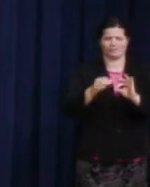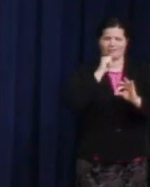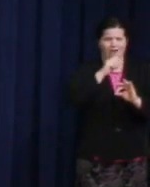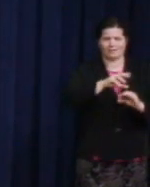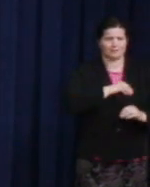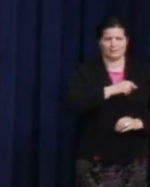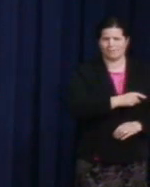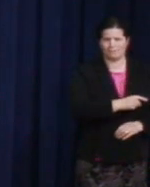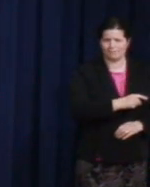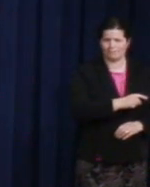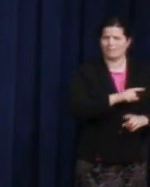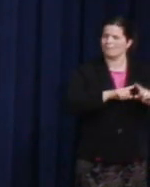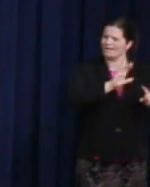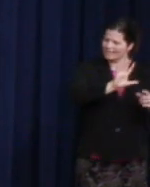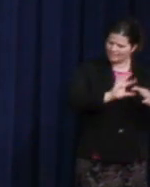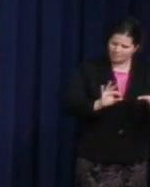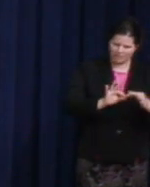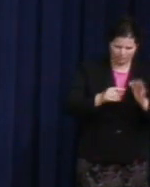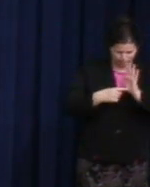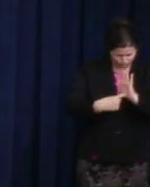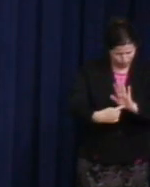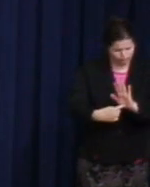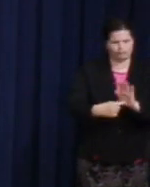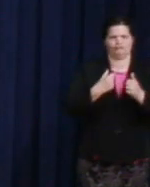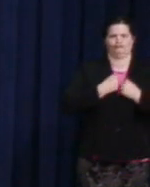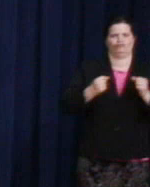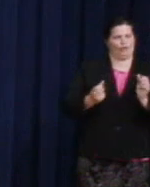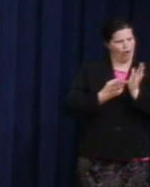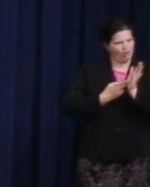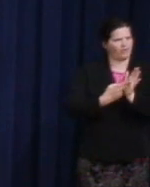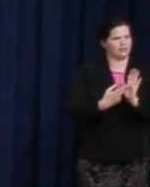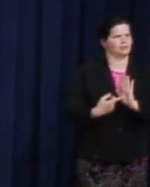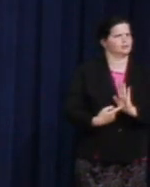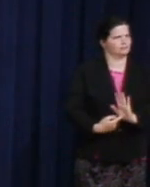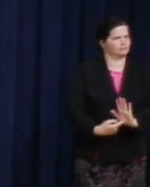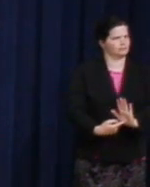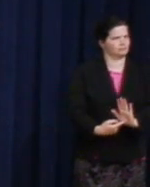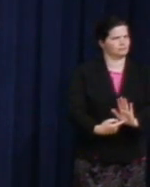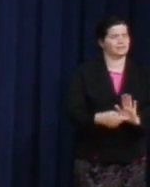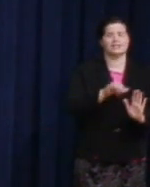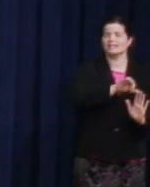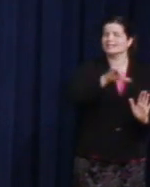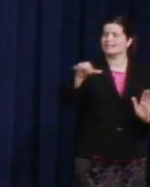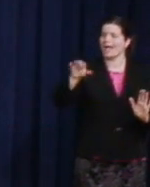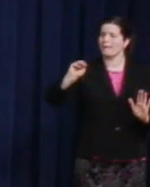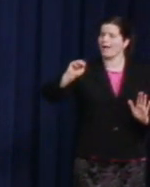And much like MLK, Martin Luther King, Uncle Harvey had a dream for which he knew he would